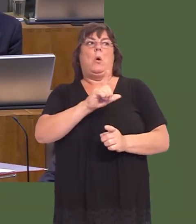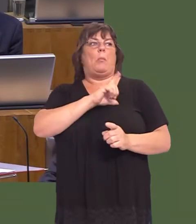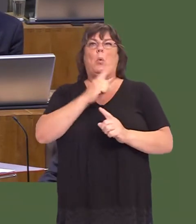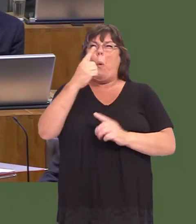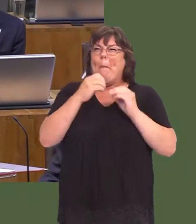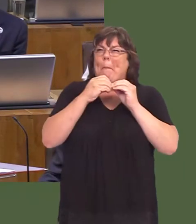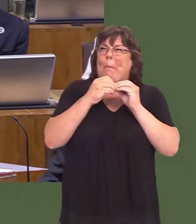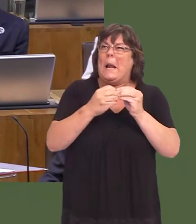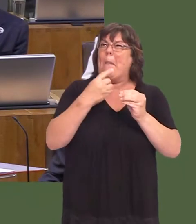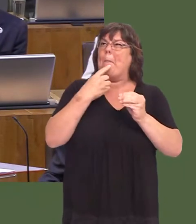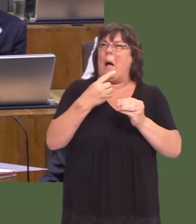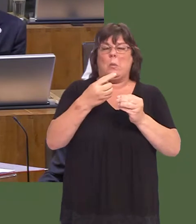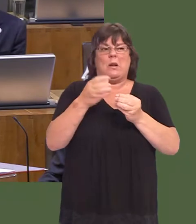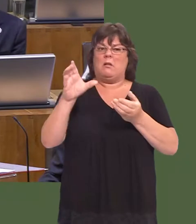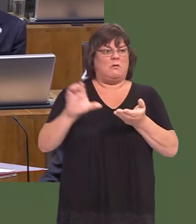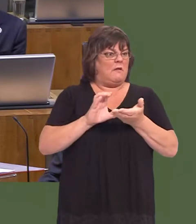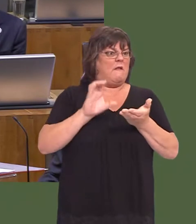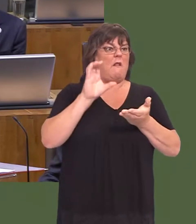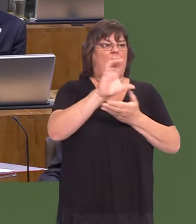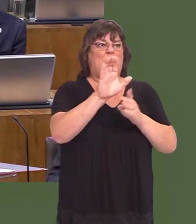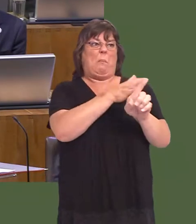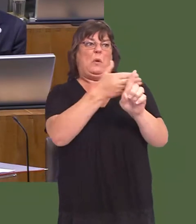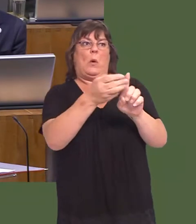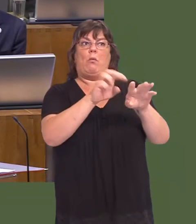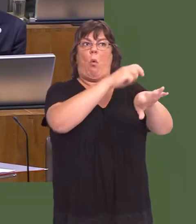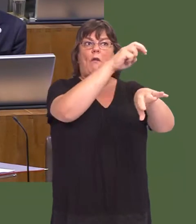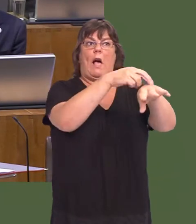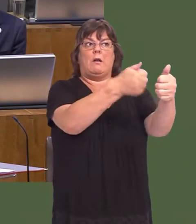fact that £1 billion was found as part of a bung for Northern Ireland.